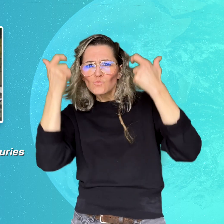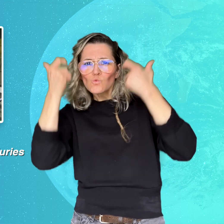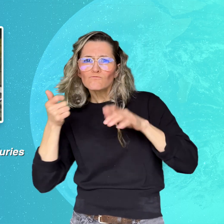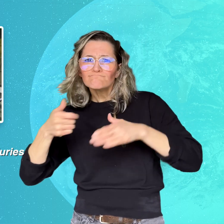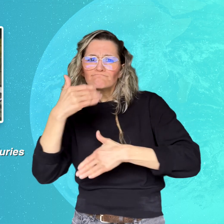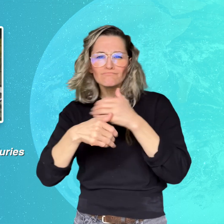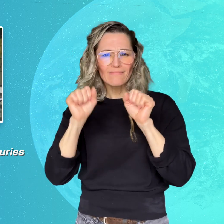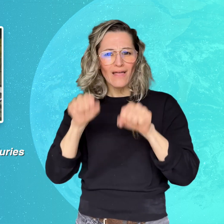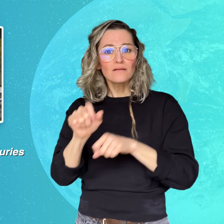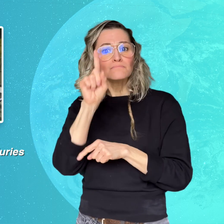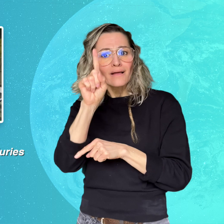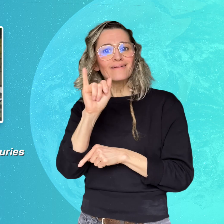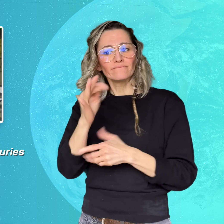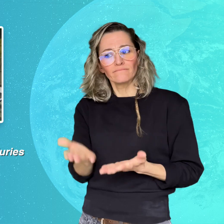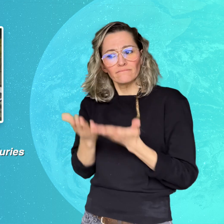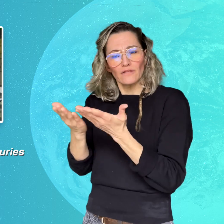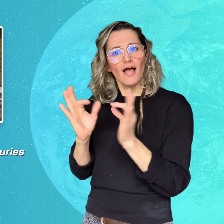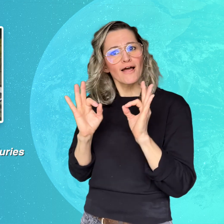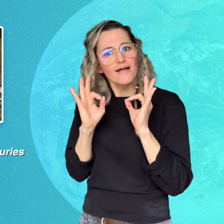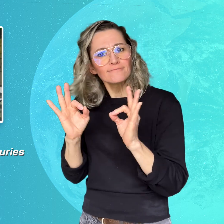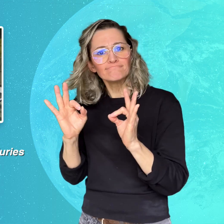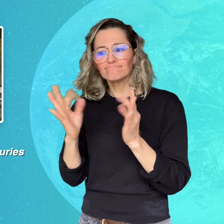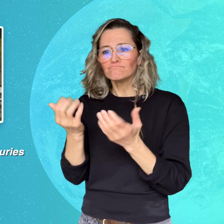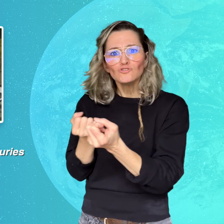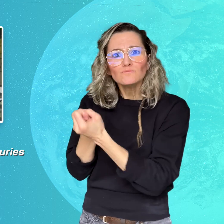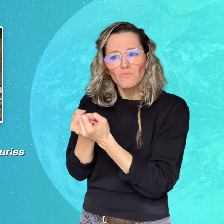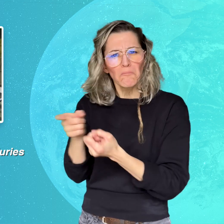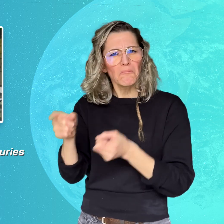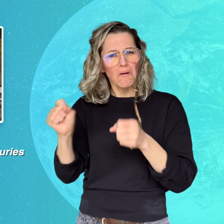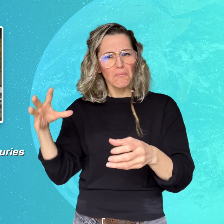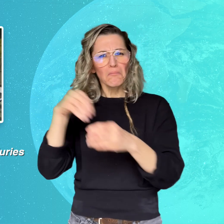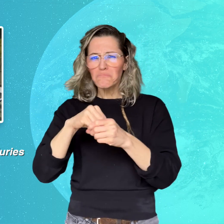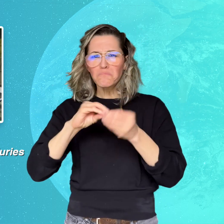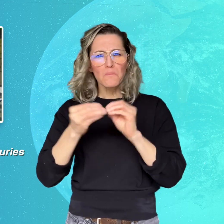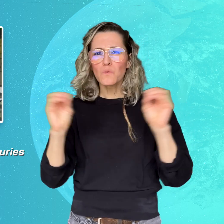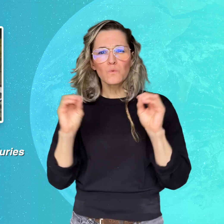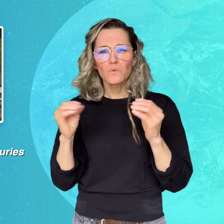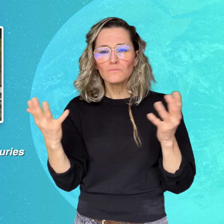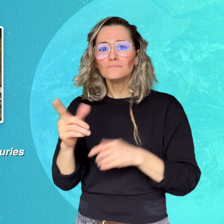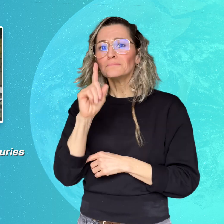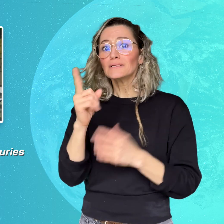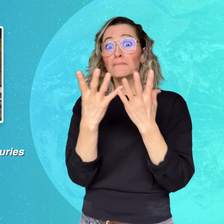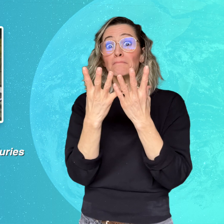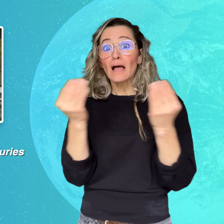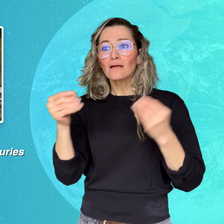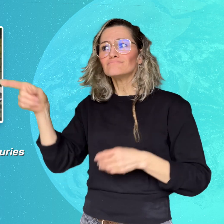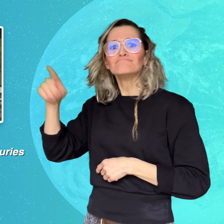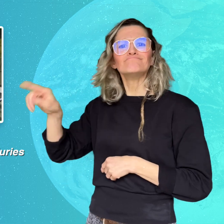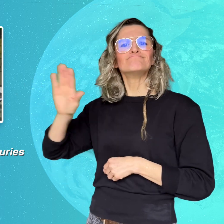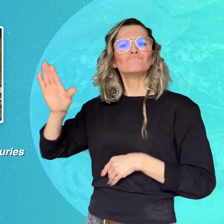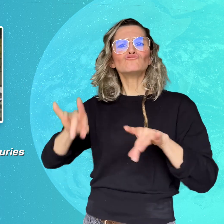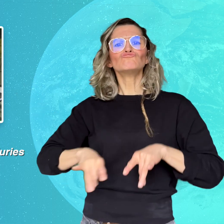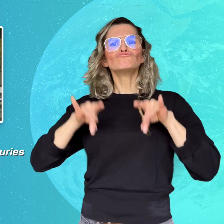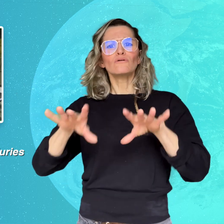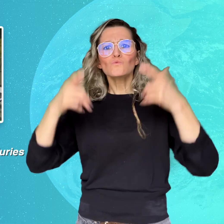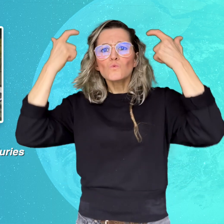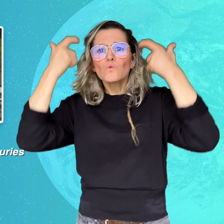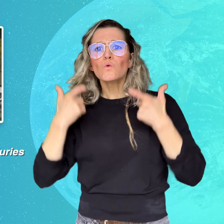with proper support in place, but most Australian courts don't allow